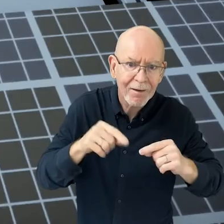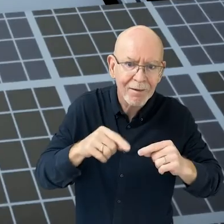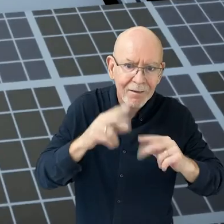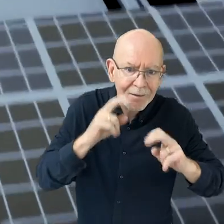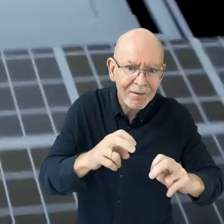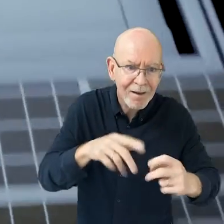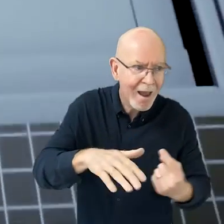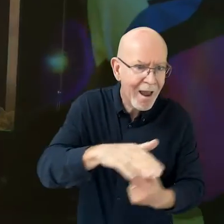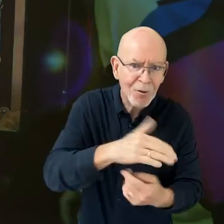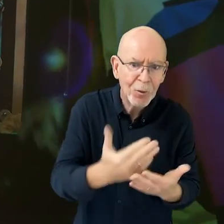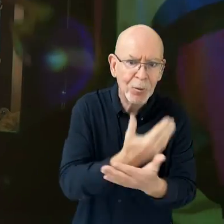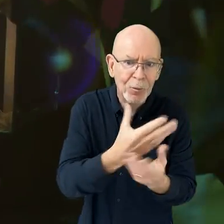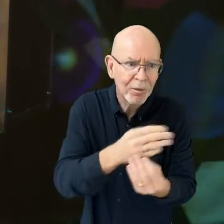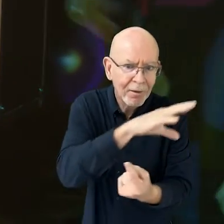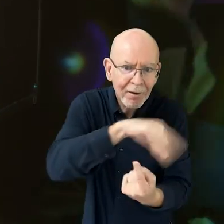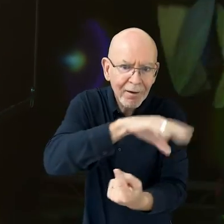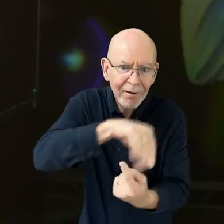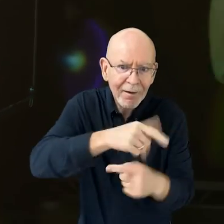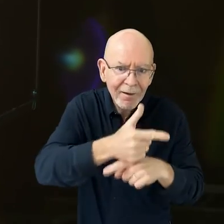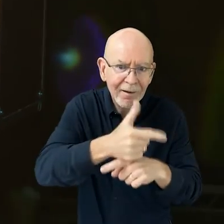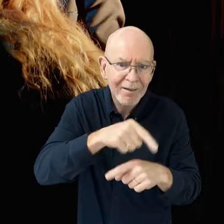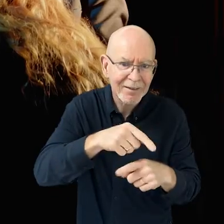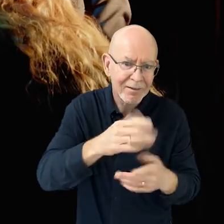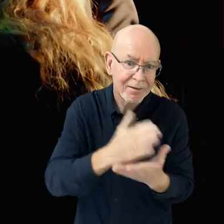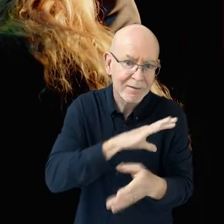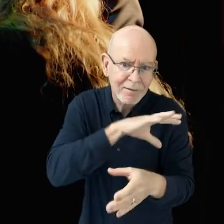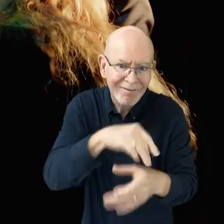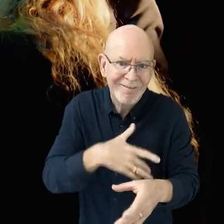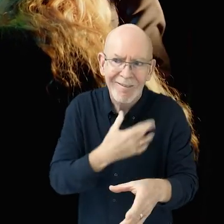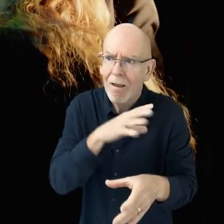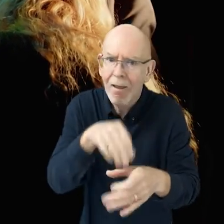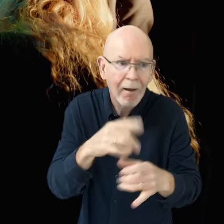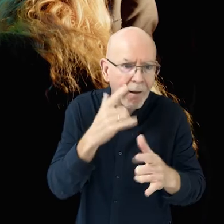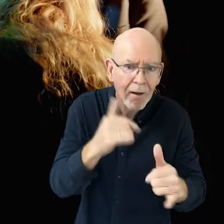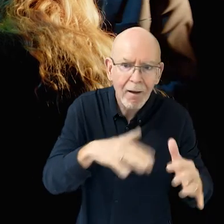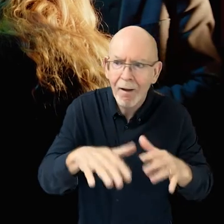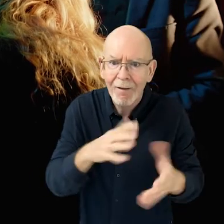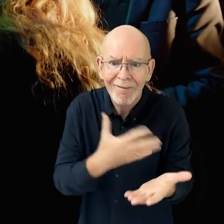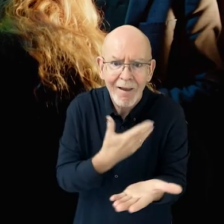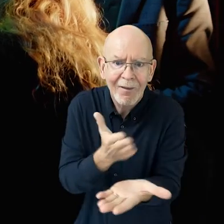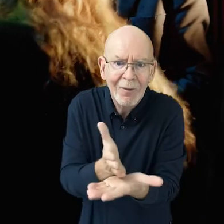explore this genre, explore NFTs, explore the immersive and experiential world.